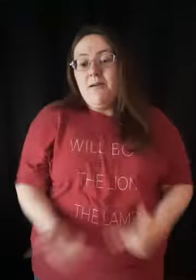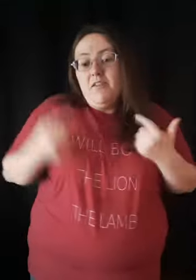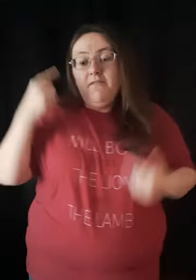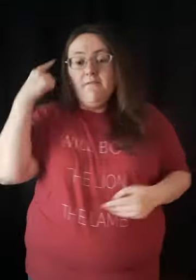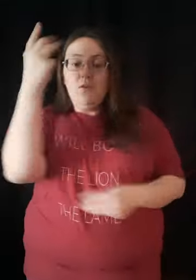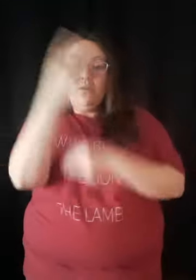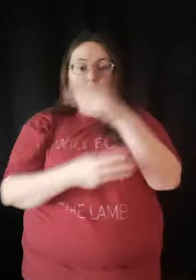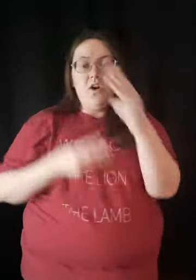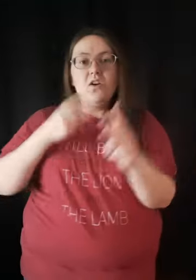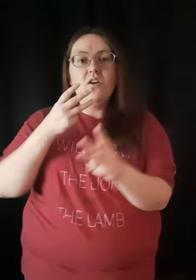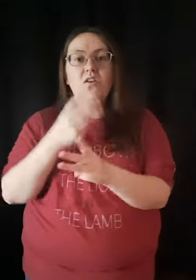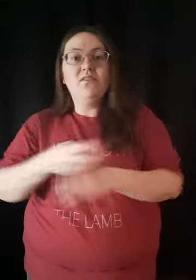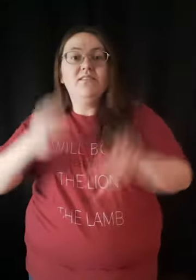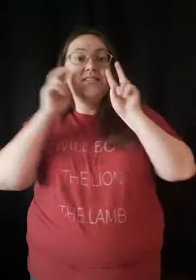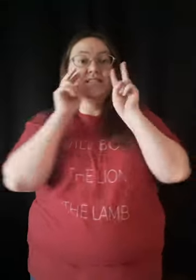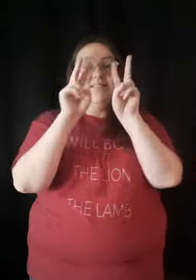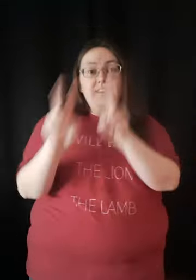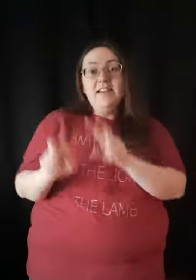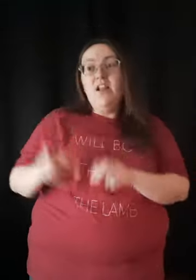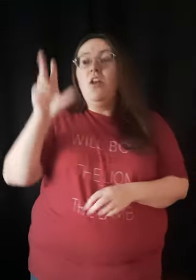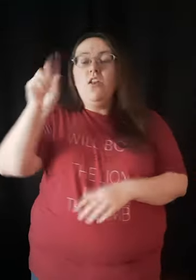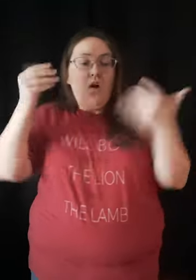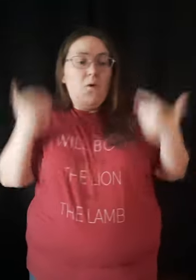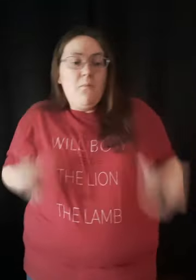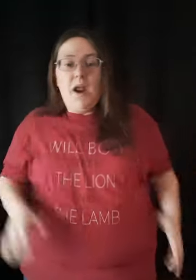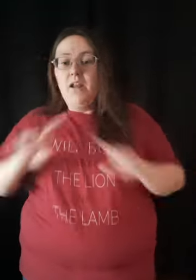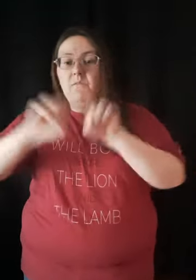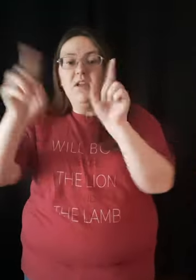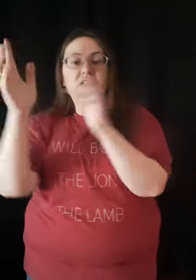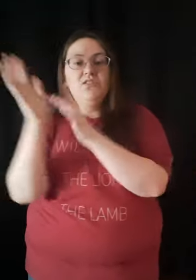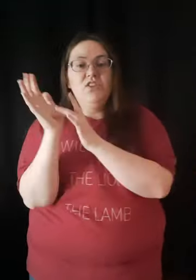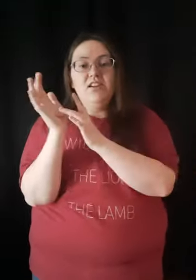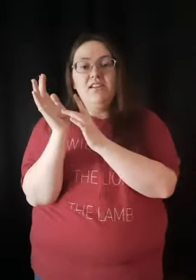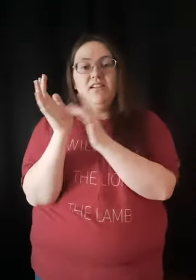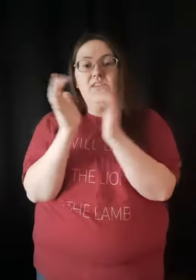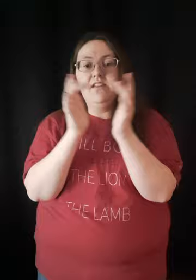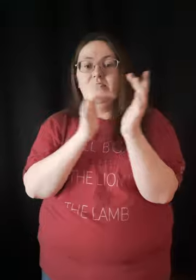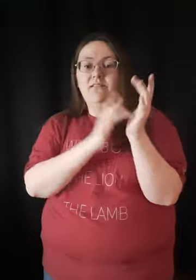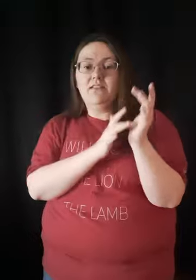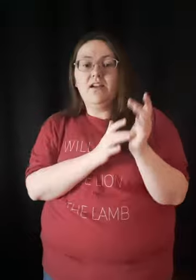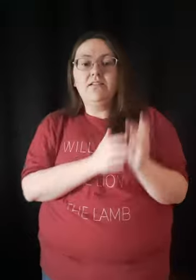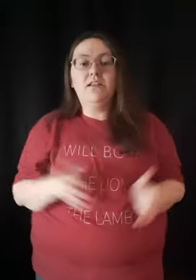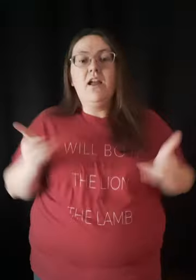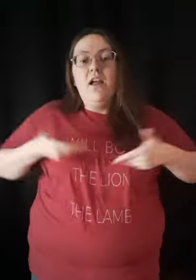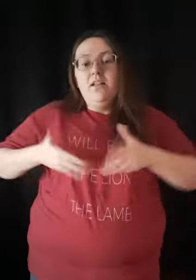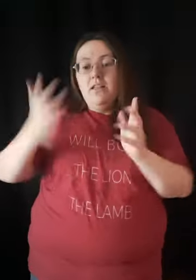I'm living for the world to see Nobody but Jesus